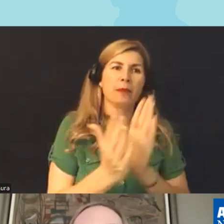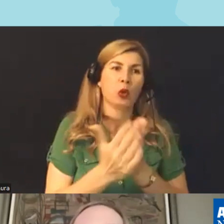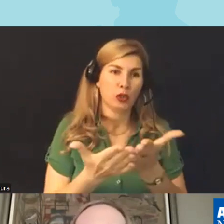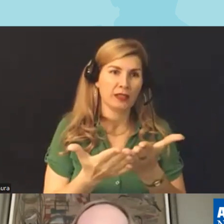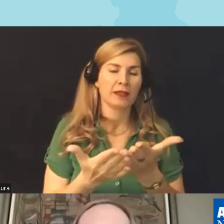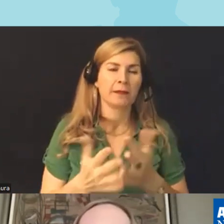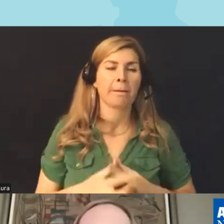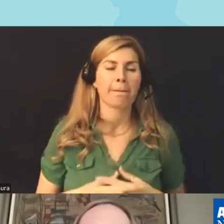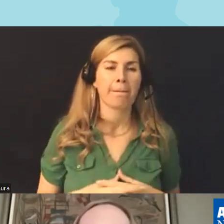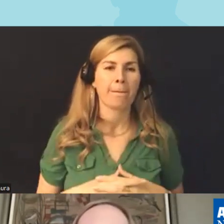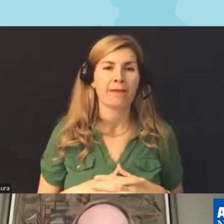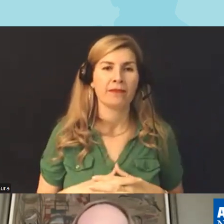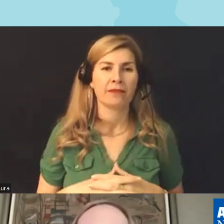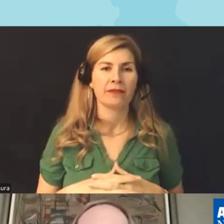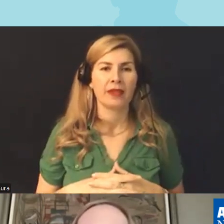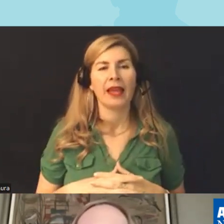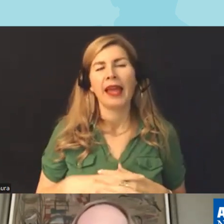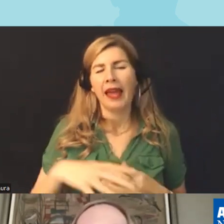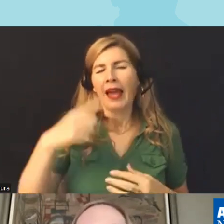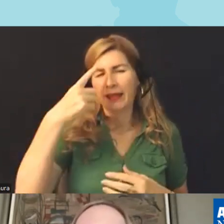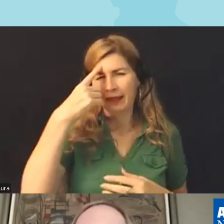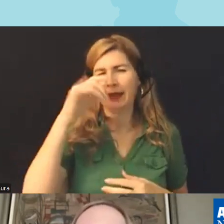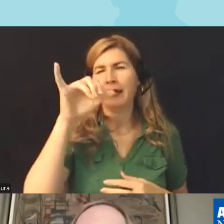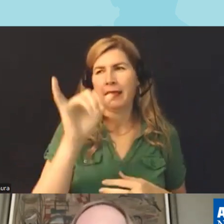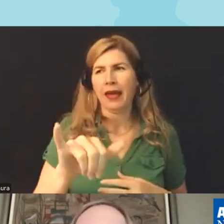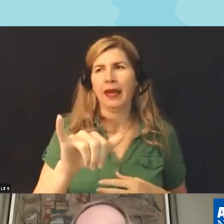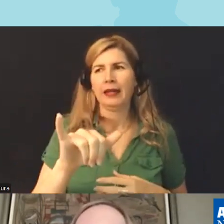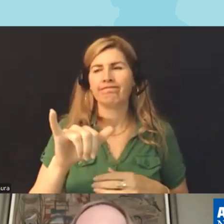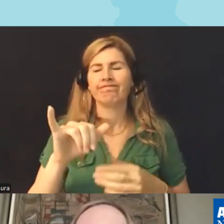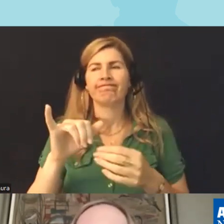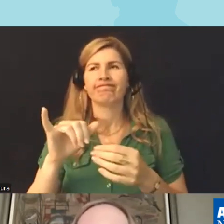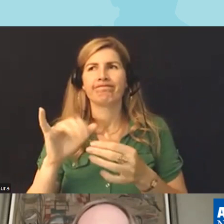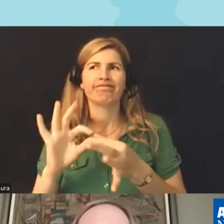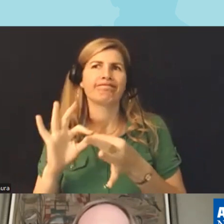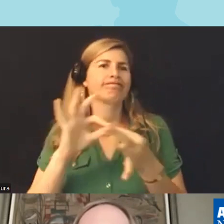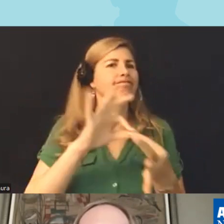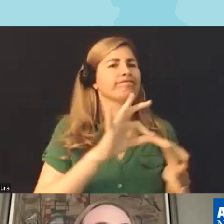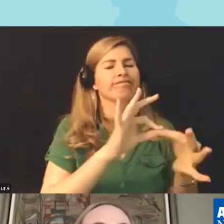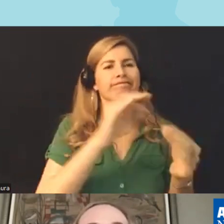and I I think that this really just goes hand inand with recent efforts we've seen uh to ban